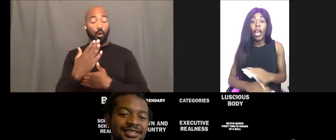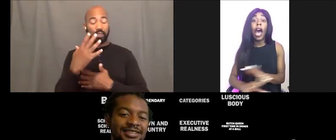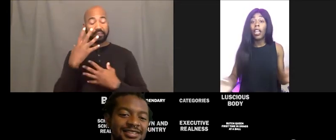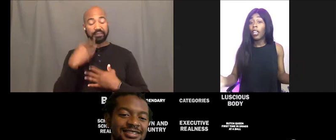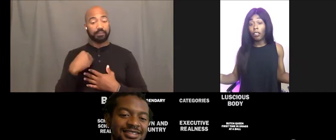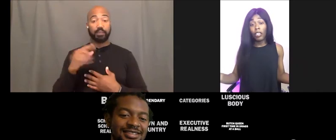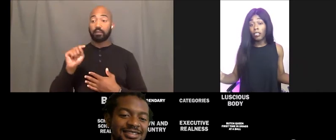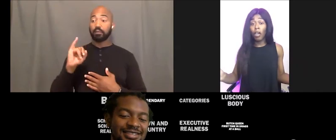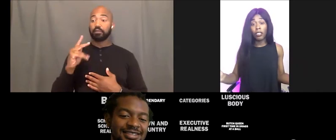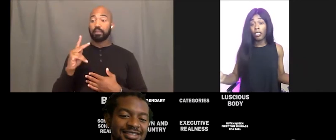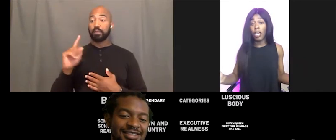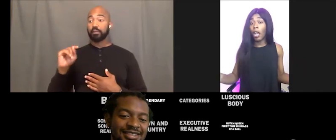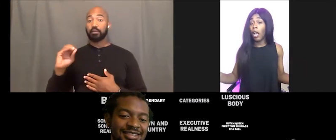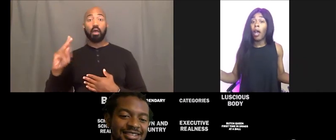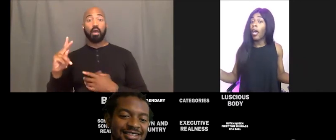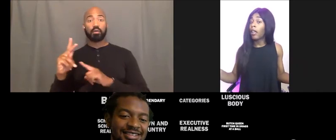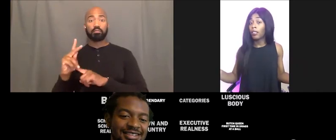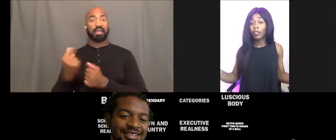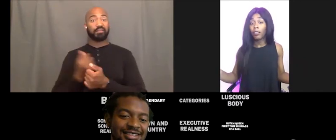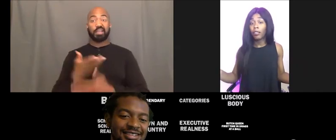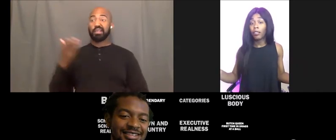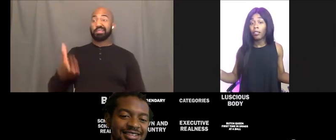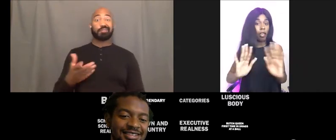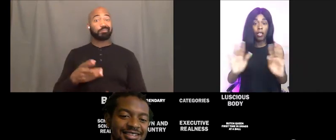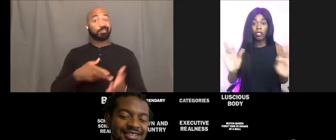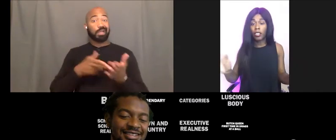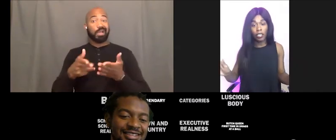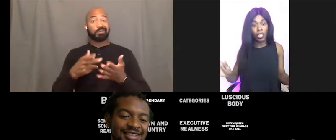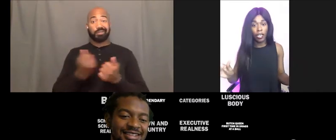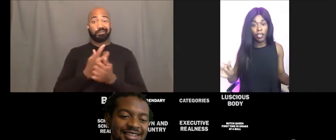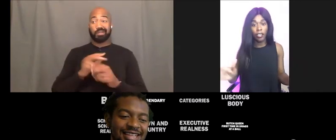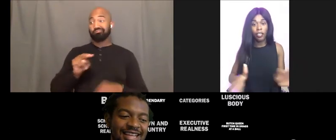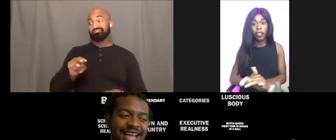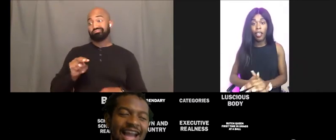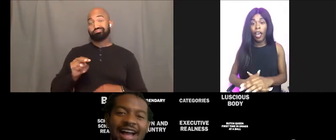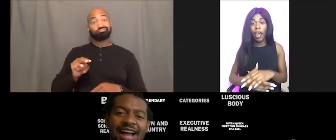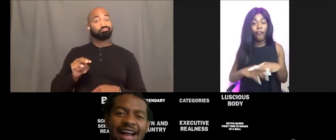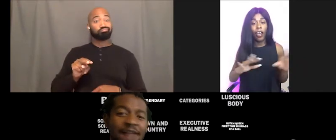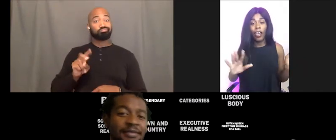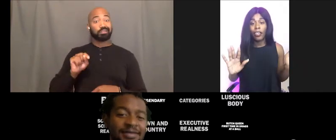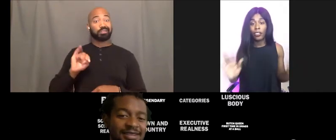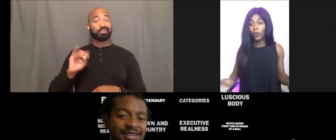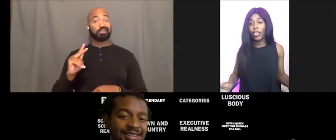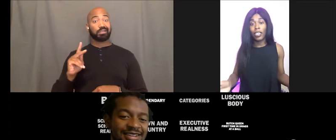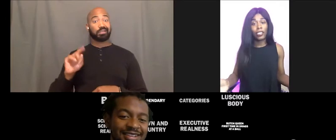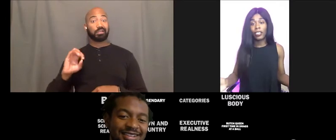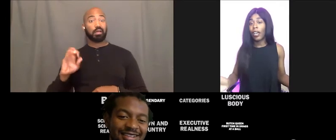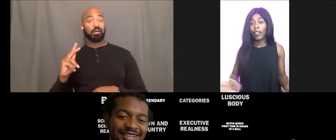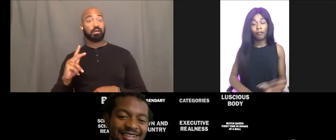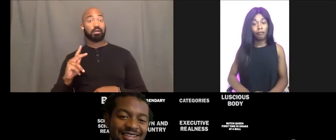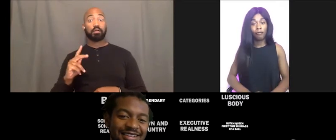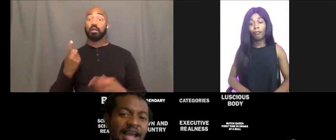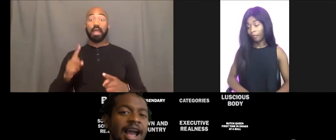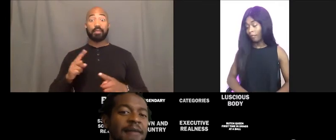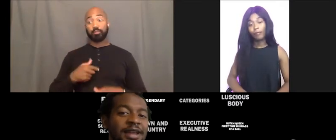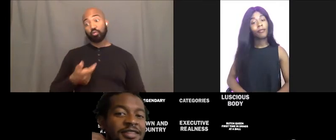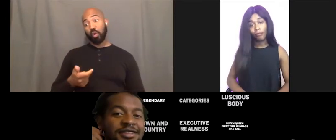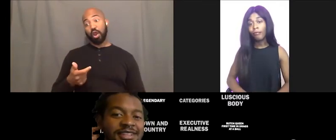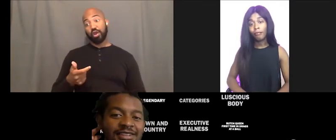uh, literally it's all TikTok, I'm honest. It's all TikTok. I find joy in TikTok. I'm not on the TikTok.